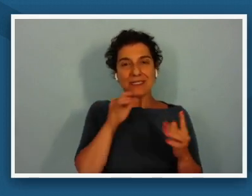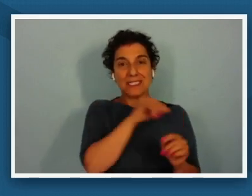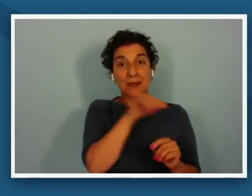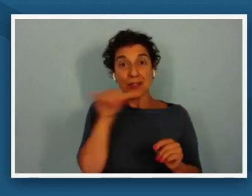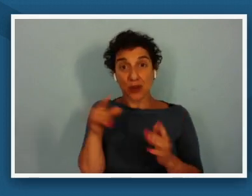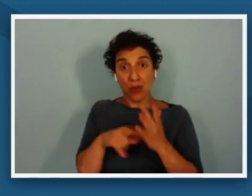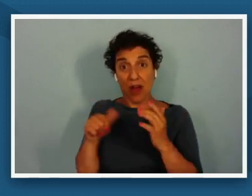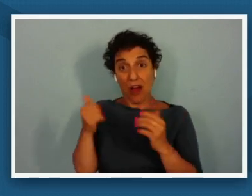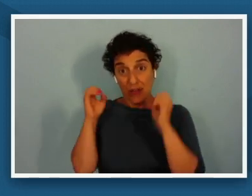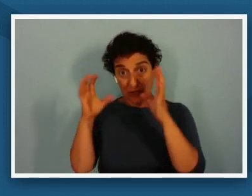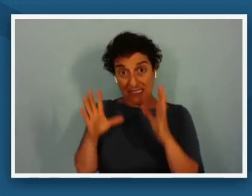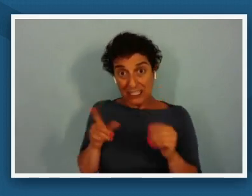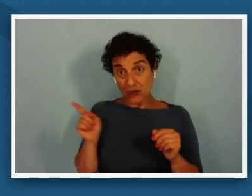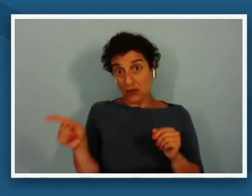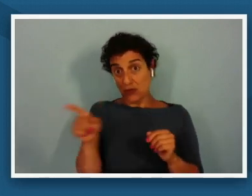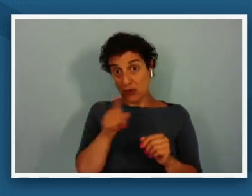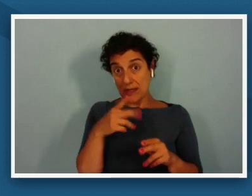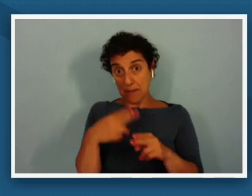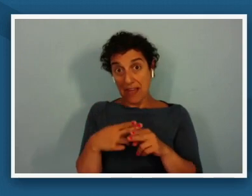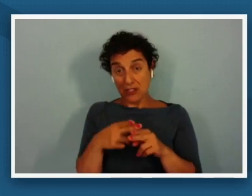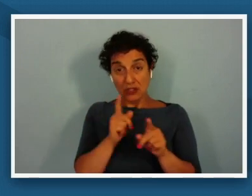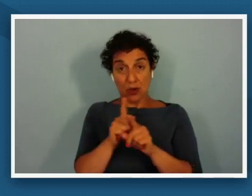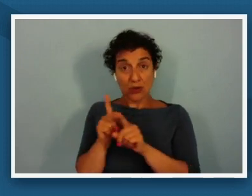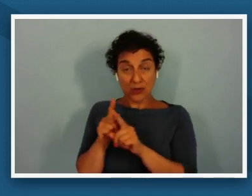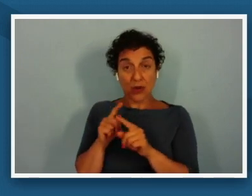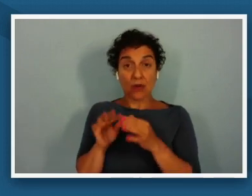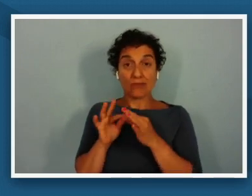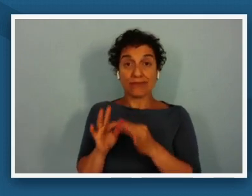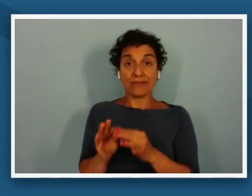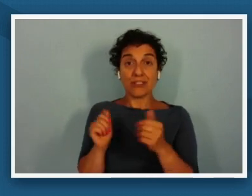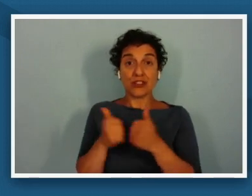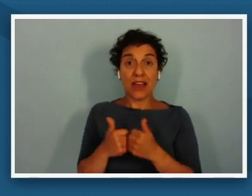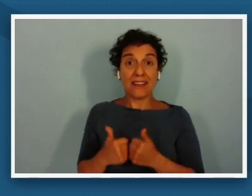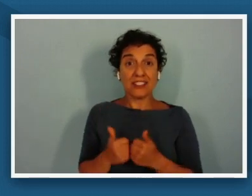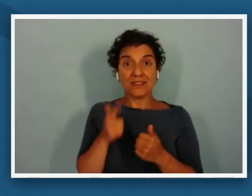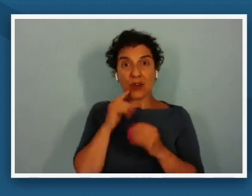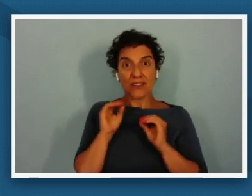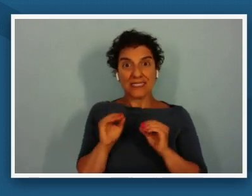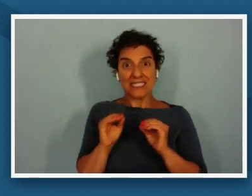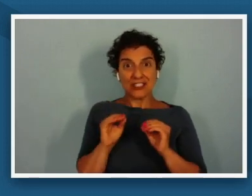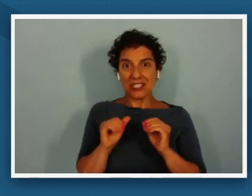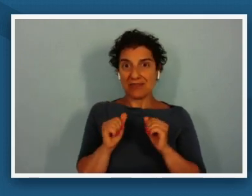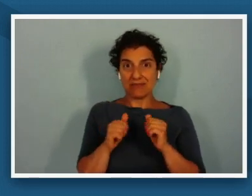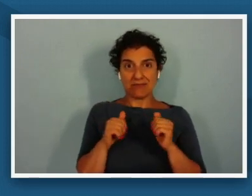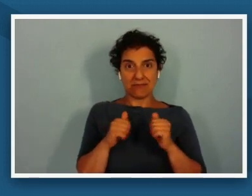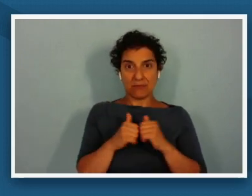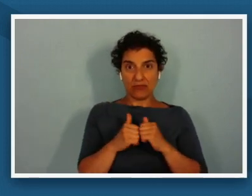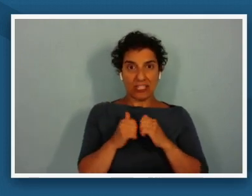have mentioned online about the challenges of teaching reconstruction